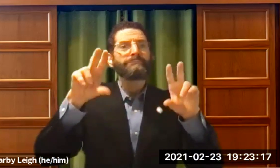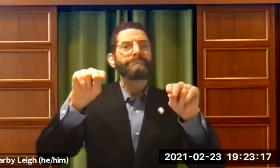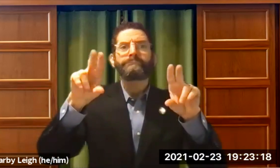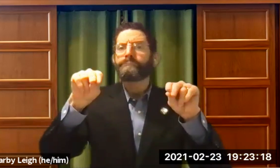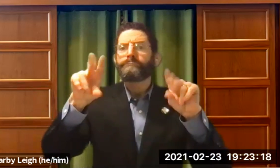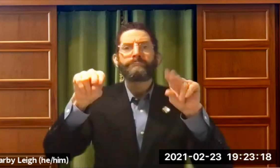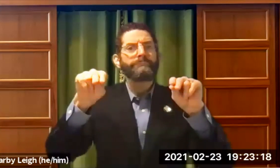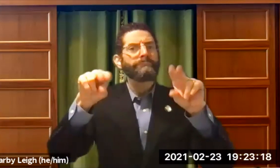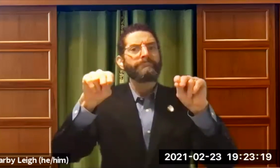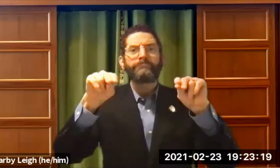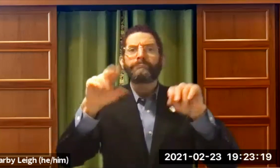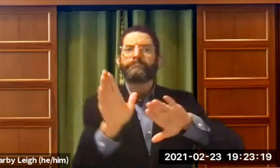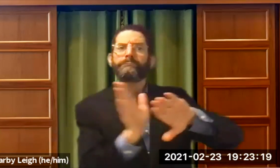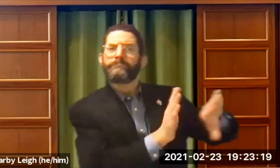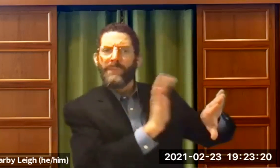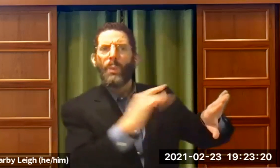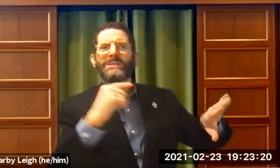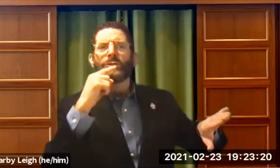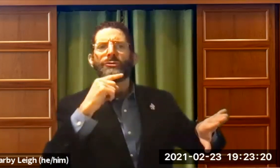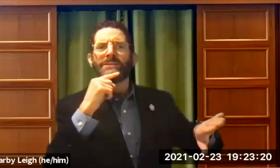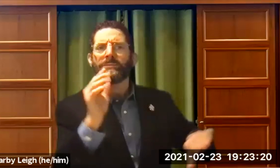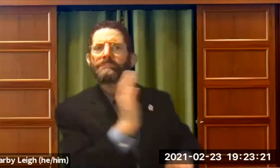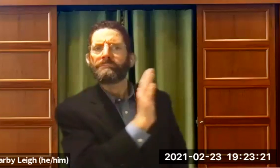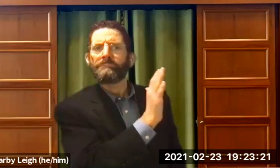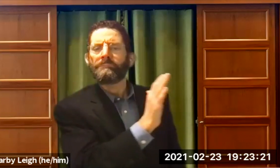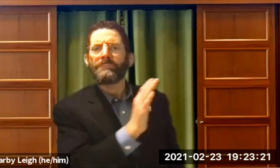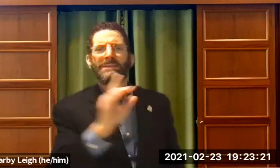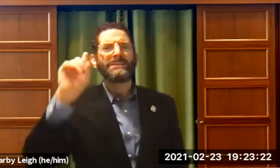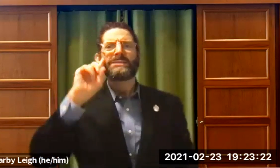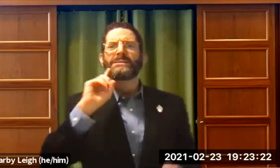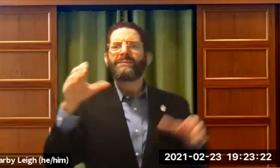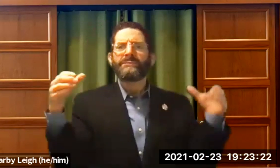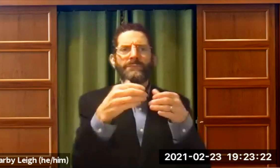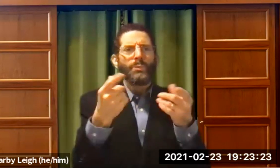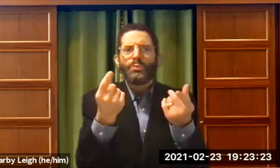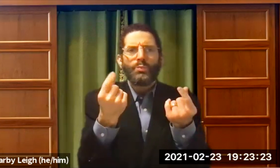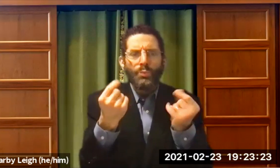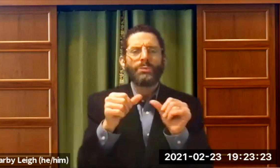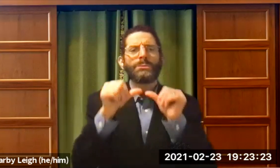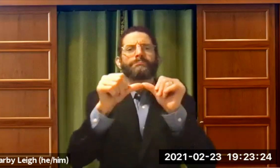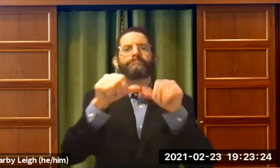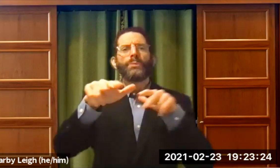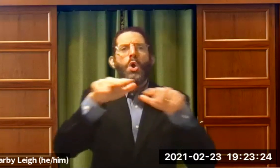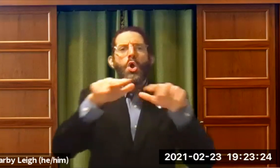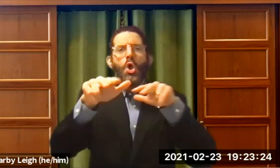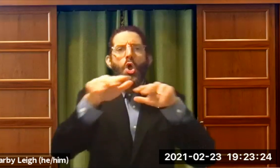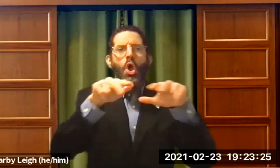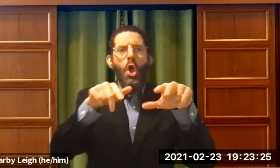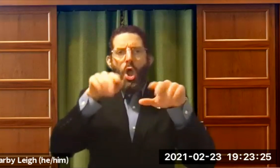we are deaf people, we didn't have that much space where we were. That was for the hearing people. What were the deaf people doing?